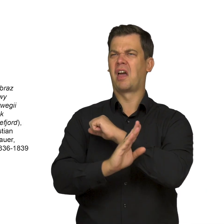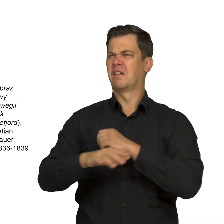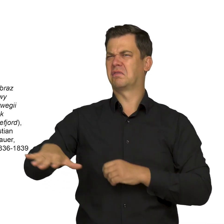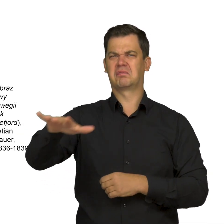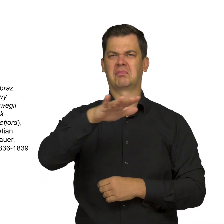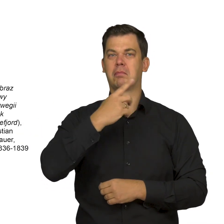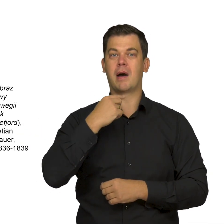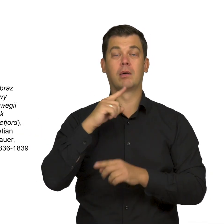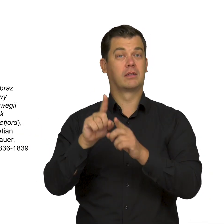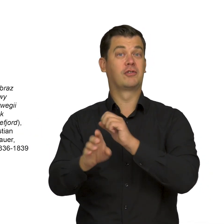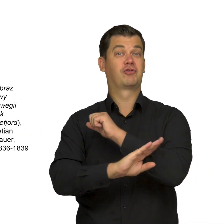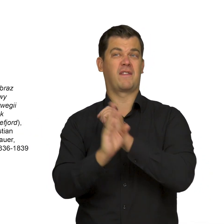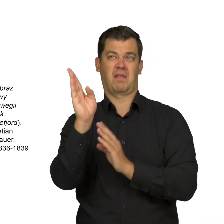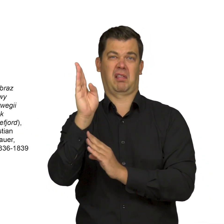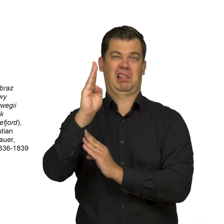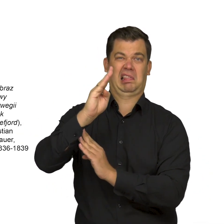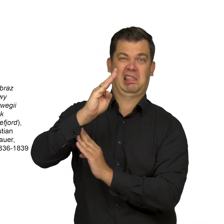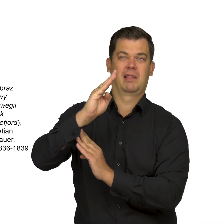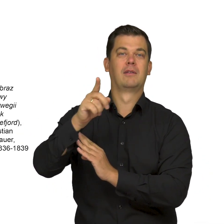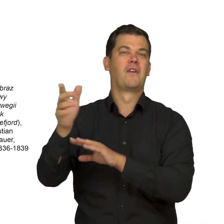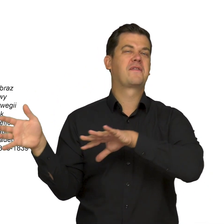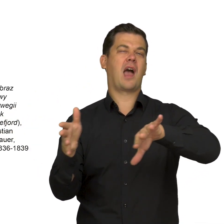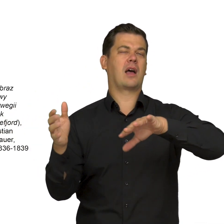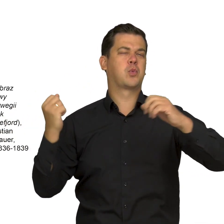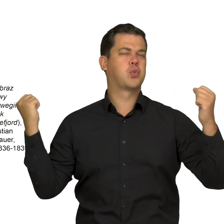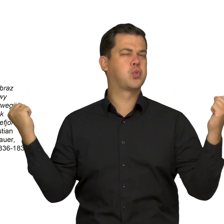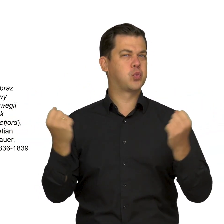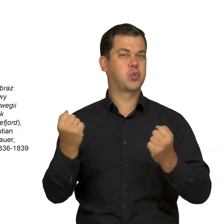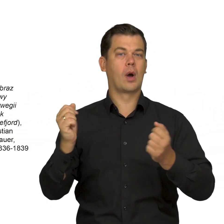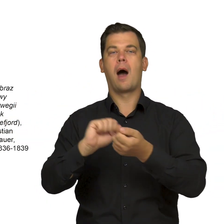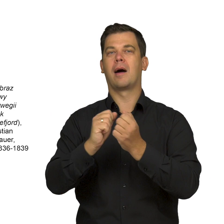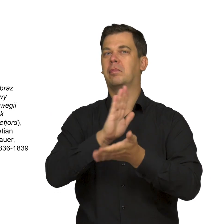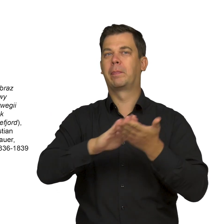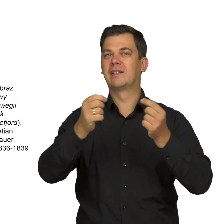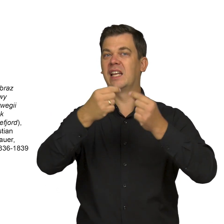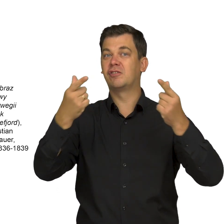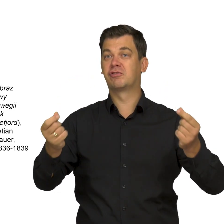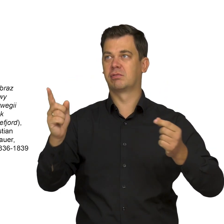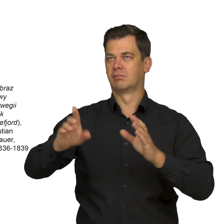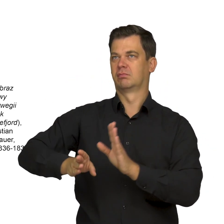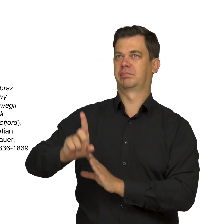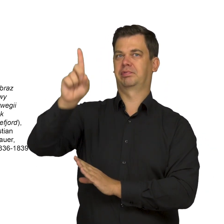are often bent by the wind or naked. Only leafless branches are visible.